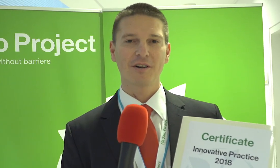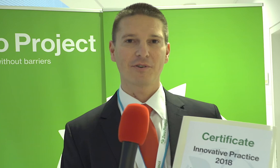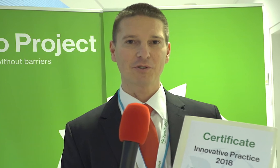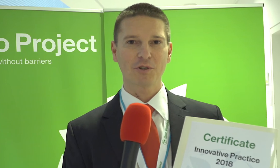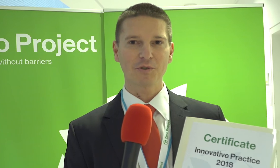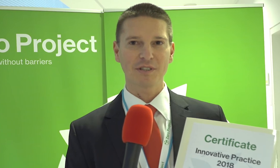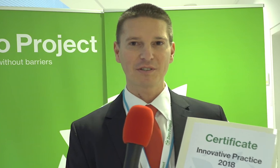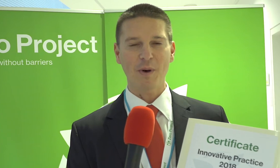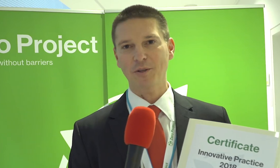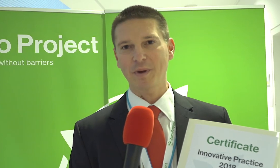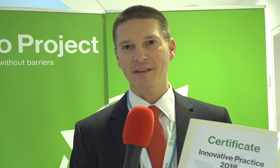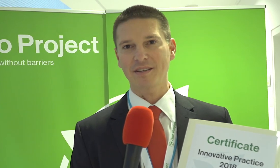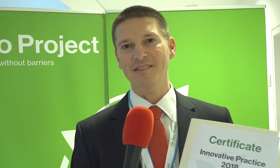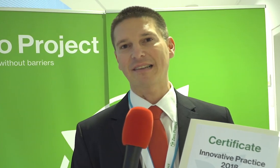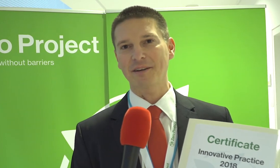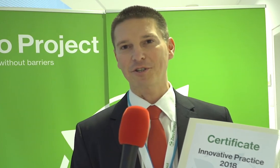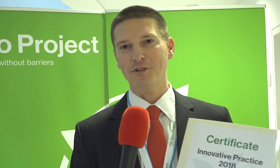... for introducing "Smart Banking in Sign Language".